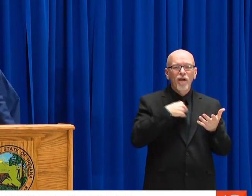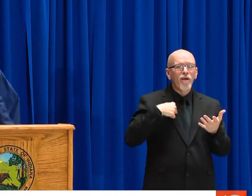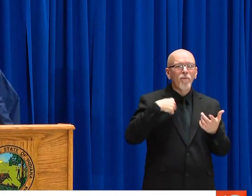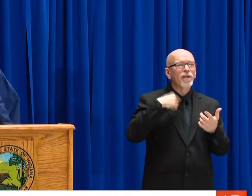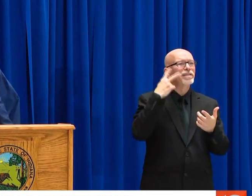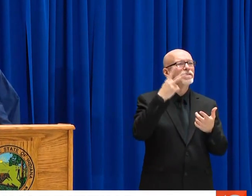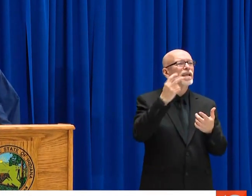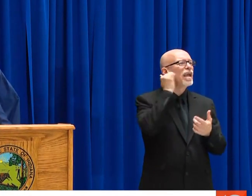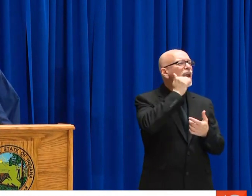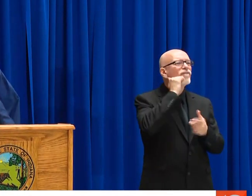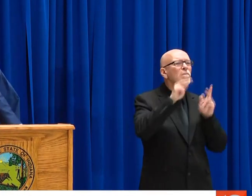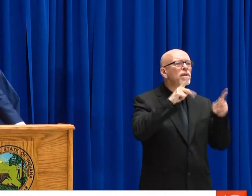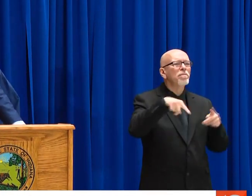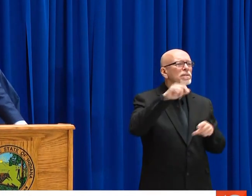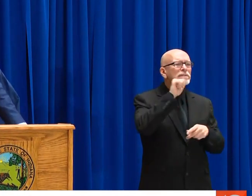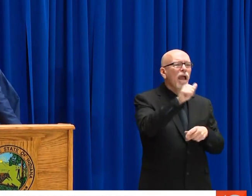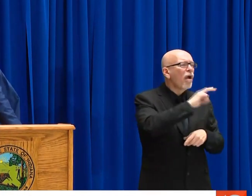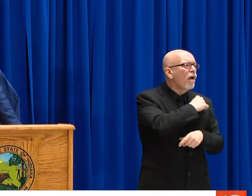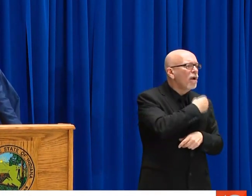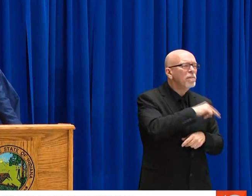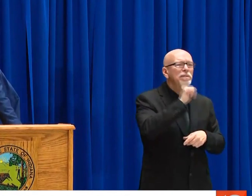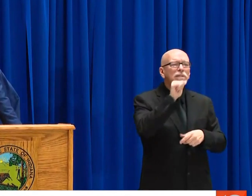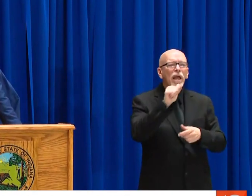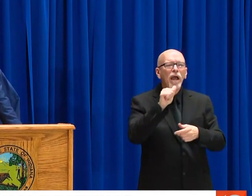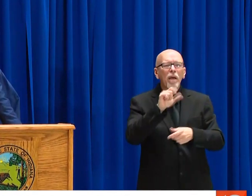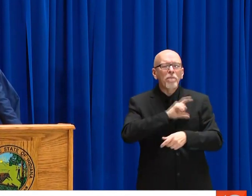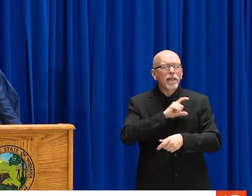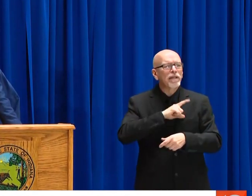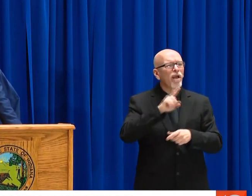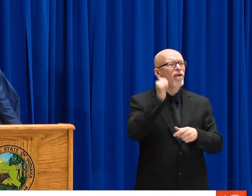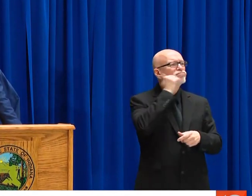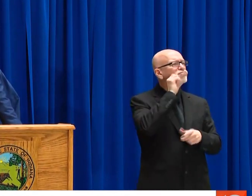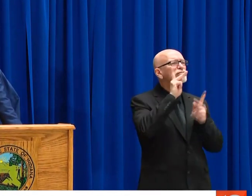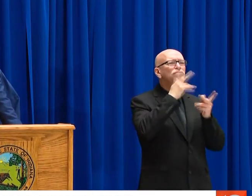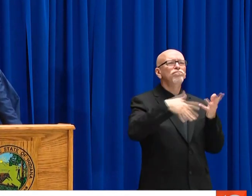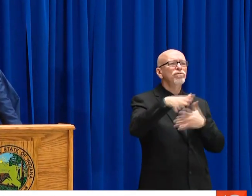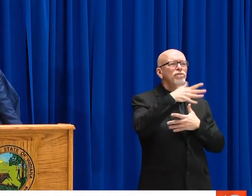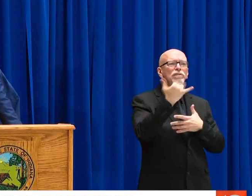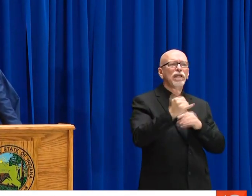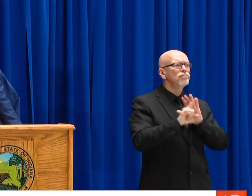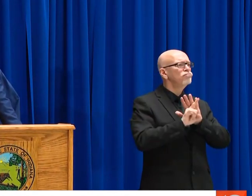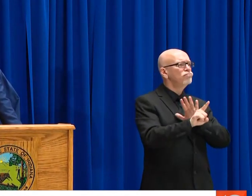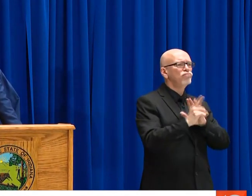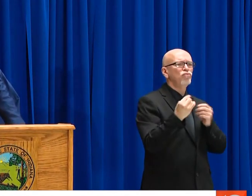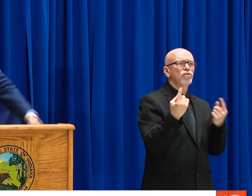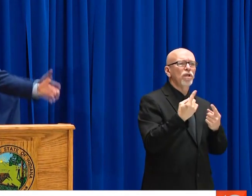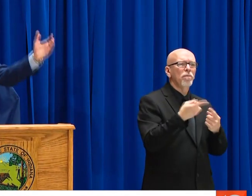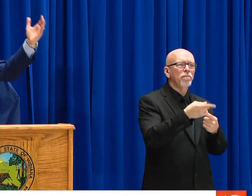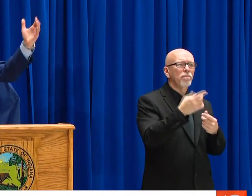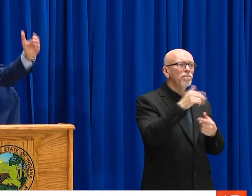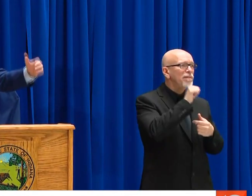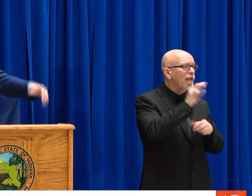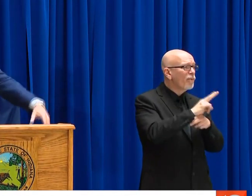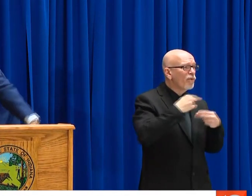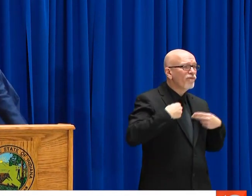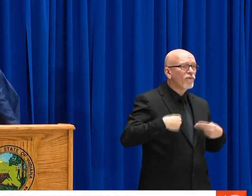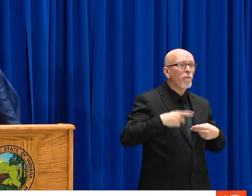IS TO HELP, TO USE THE SUPERINTENDENT'S WORD. WE'RE ALSO SEEING AVERAGE,